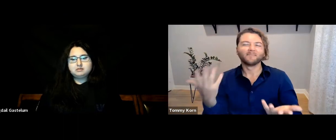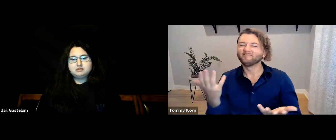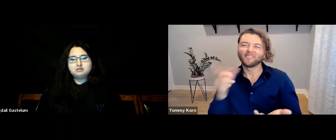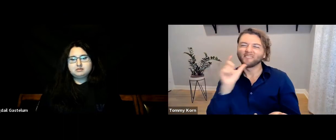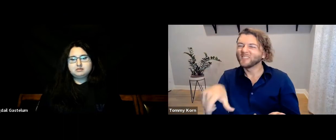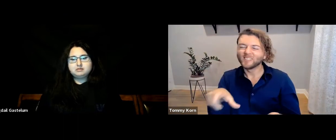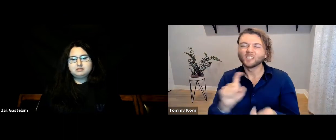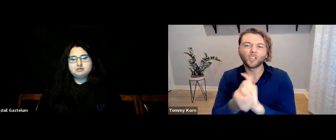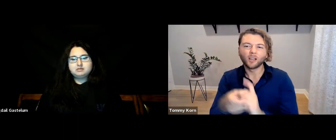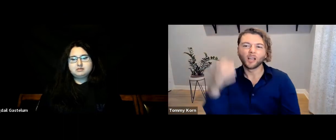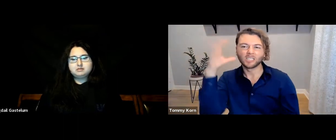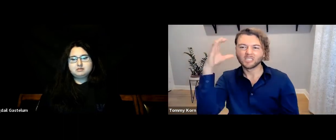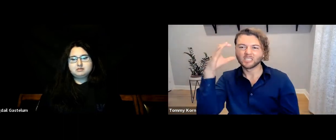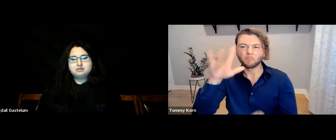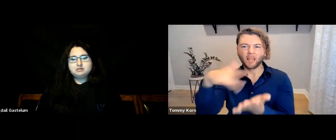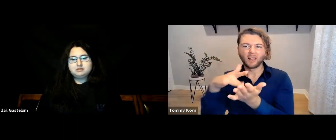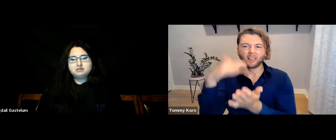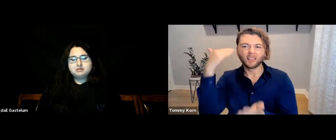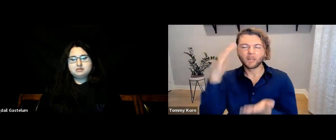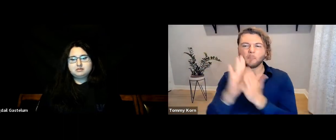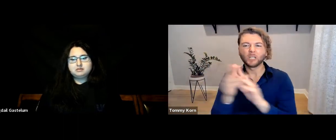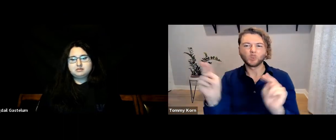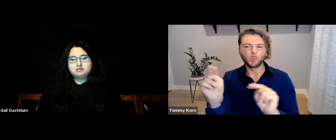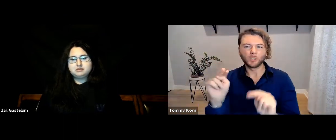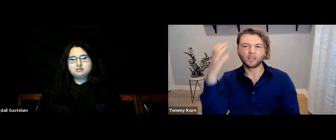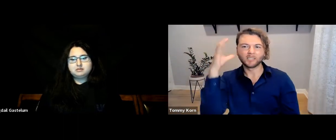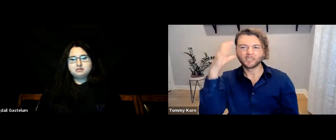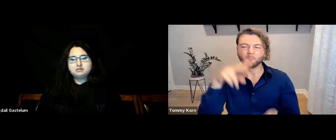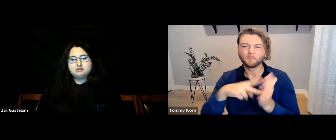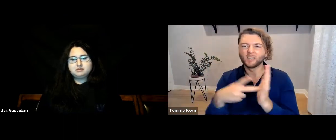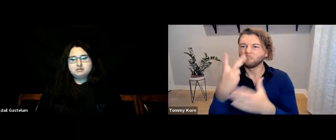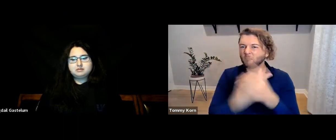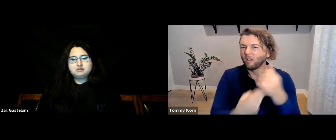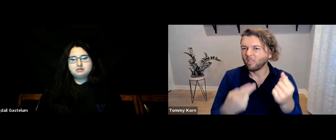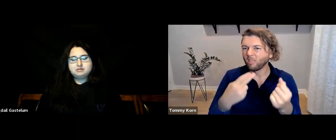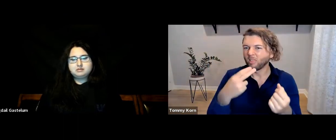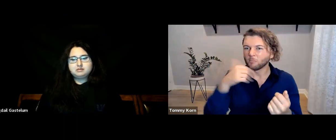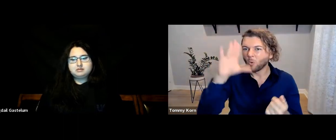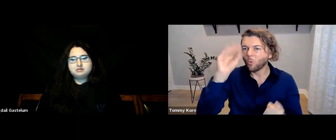But that differentiation really isn’t necessary, so I just sign COUSIN in this neutral location to refer to both girls and boys.